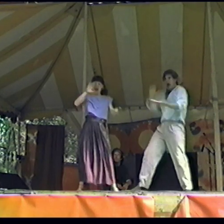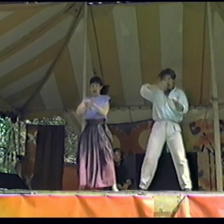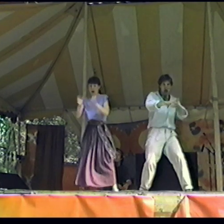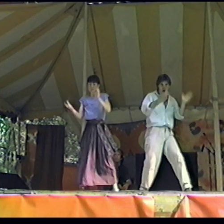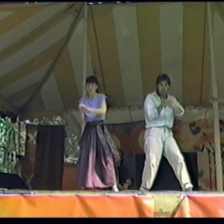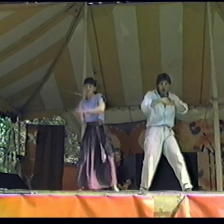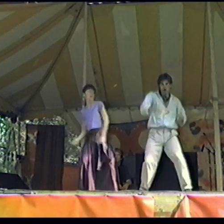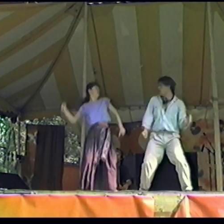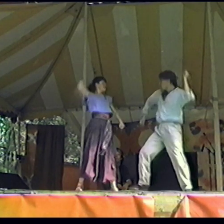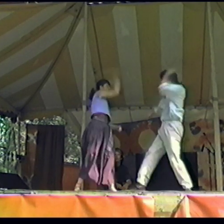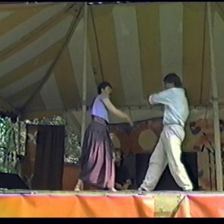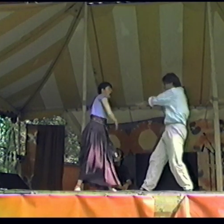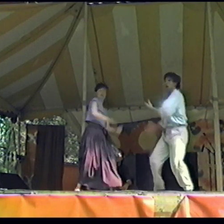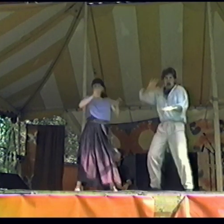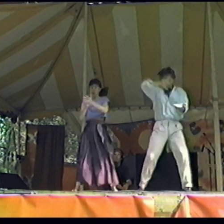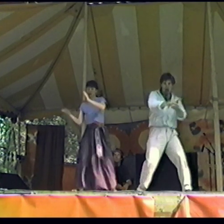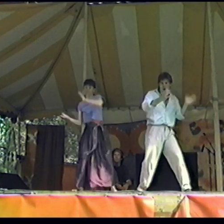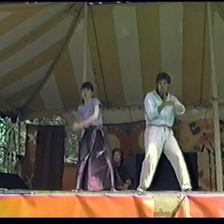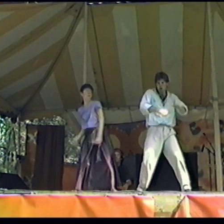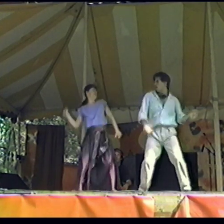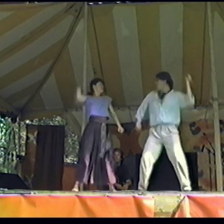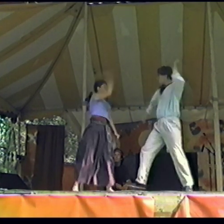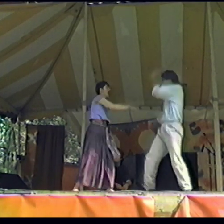Splat! Hamburg! Hamburg! Splat!